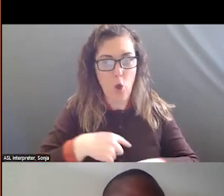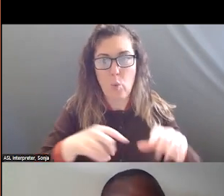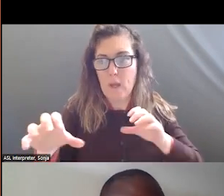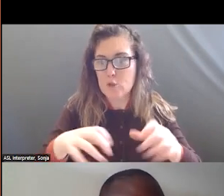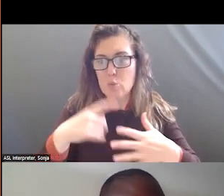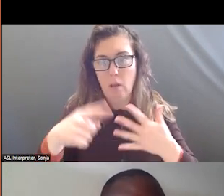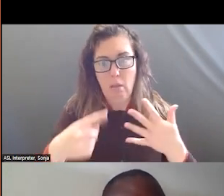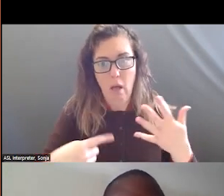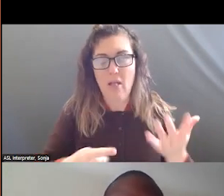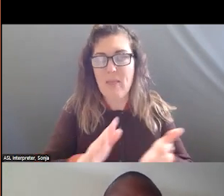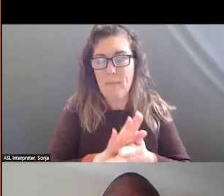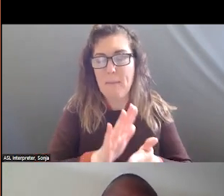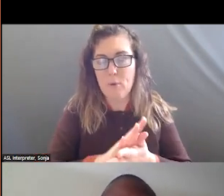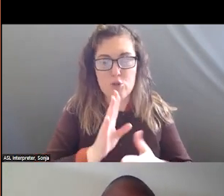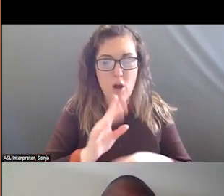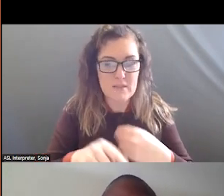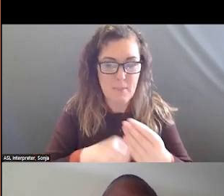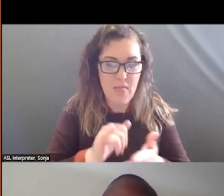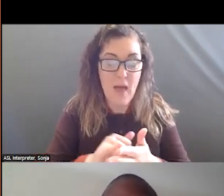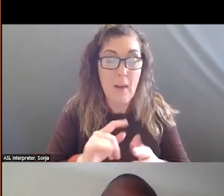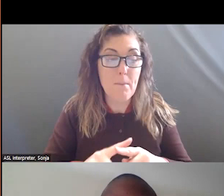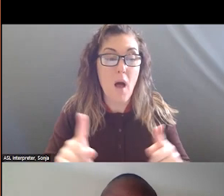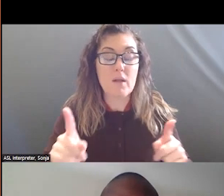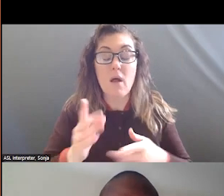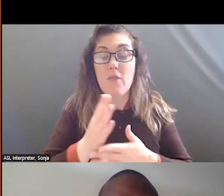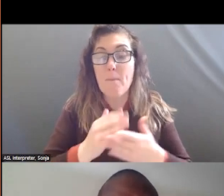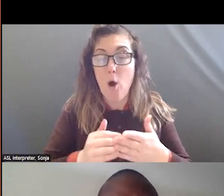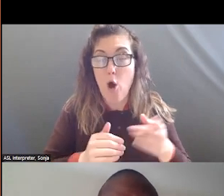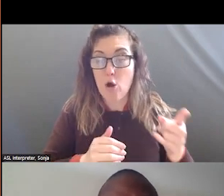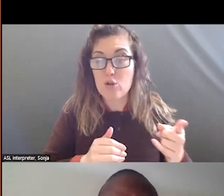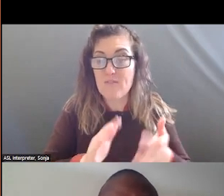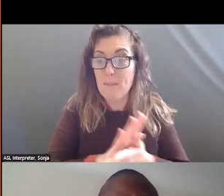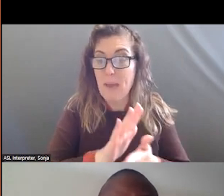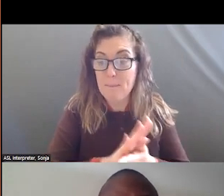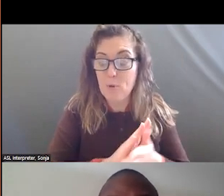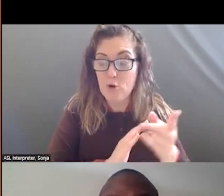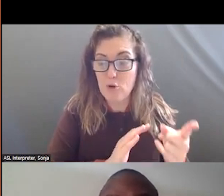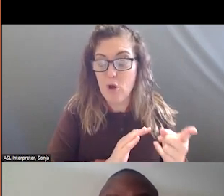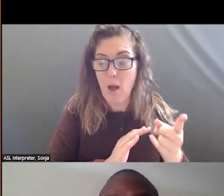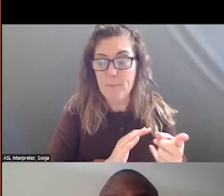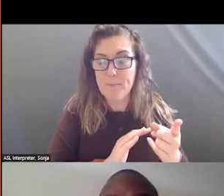SPEAKER TALKS ABOUT IT, BUT THE HEART OF THE PAPER IS REALLY